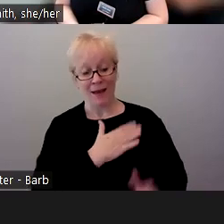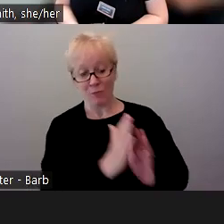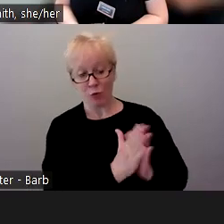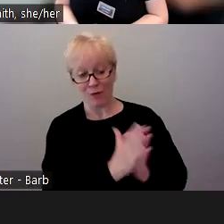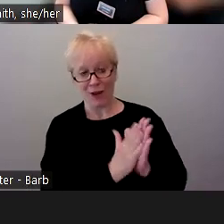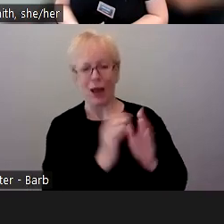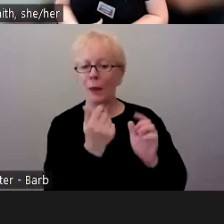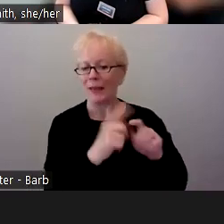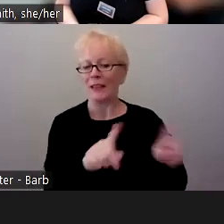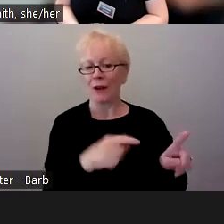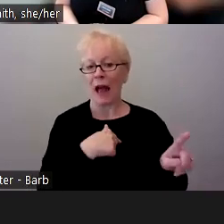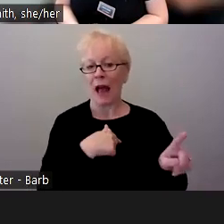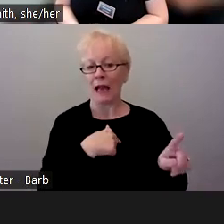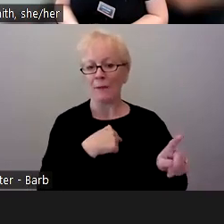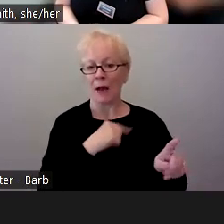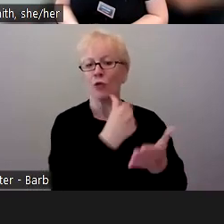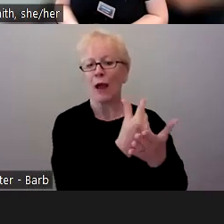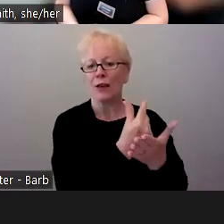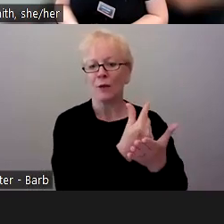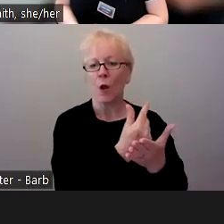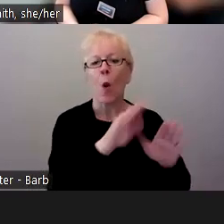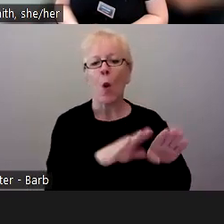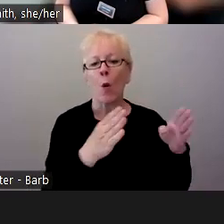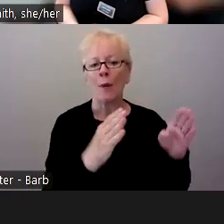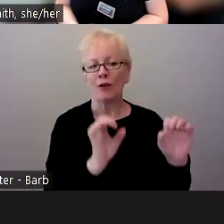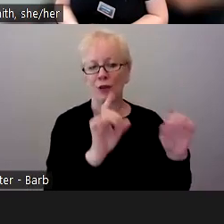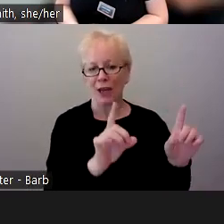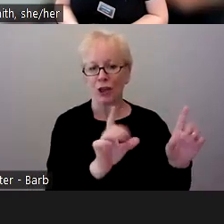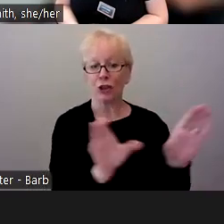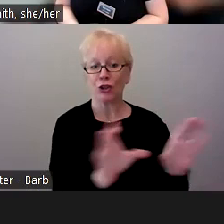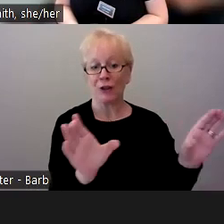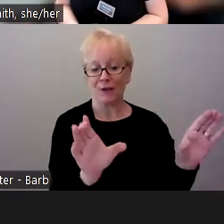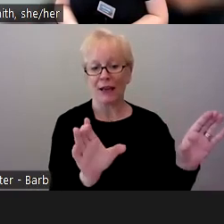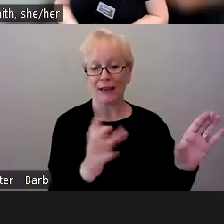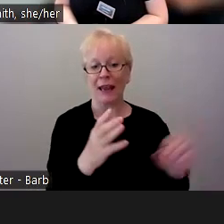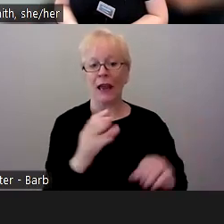I am a graduate of the Open Education Network's Certificate in OER Librarianship program.